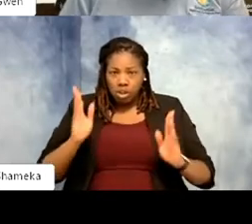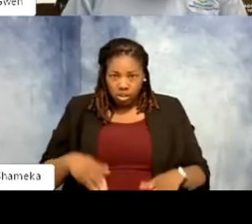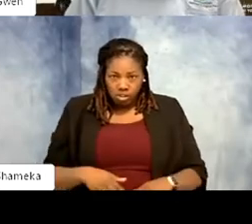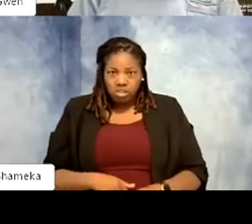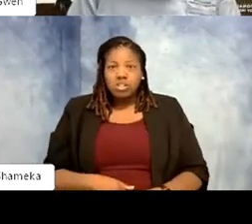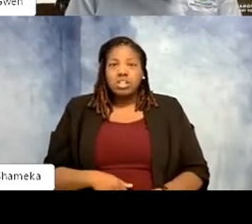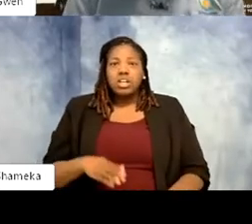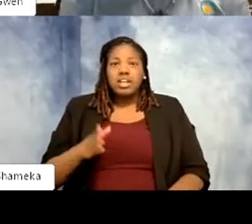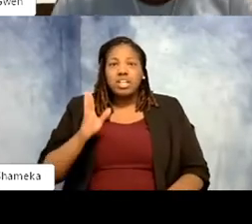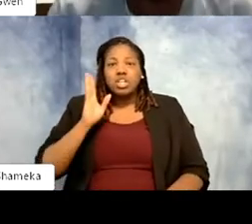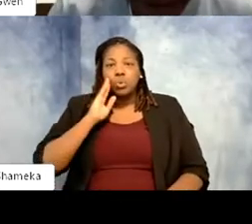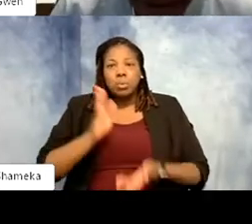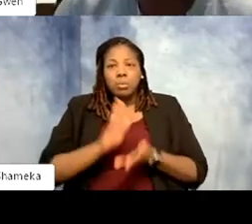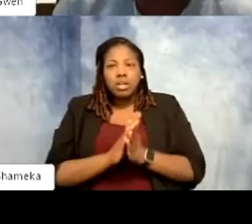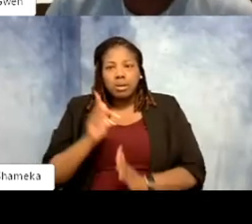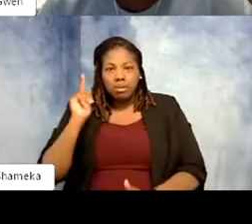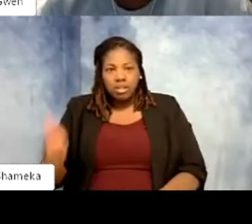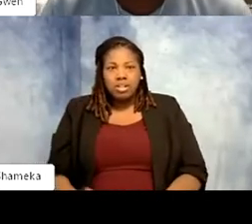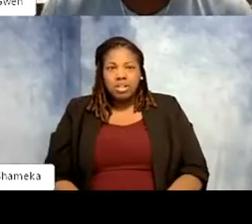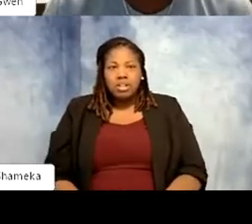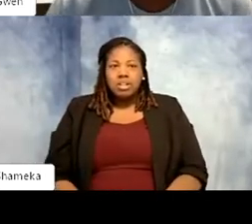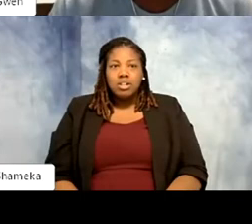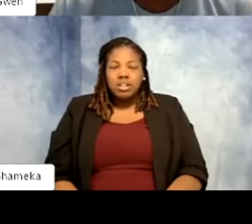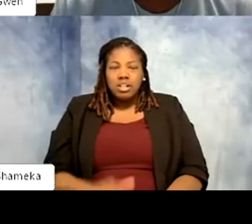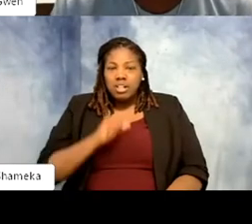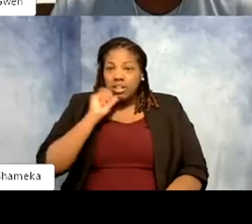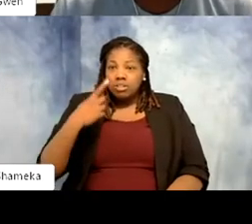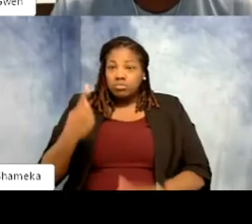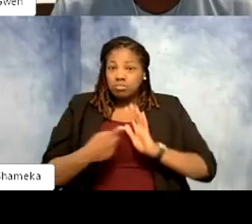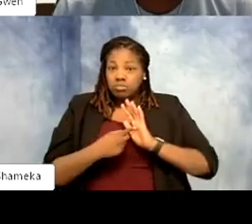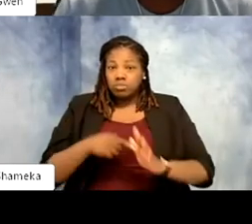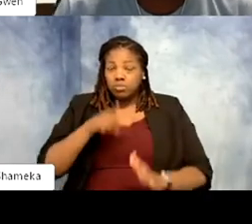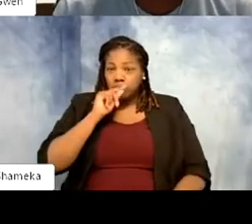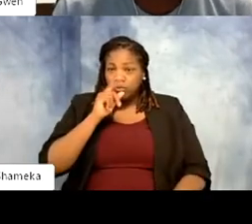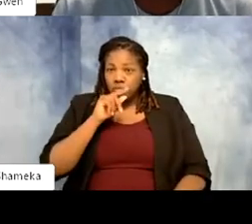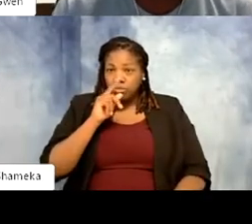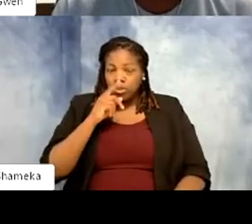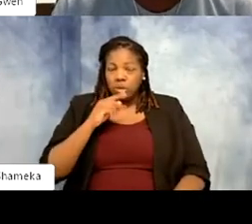be an after photo here. It's no longer just about exhibiting birds, but to tell the story of bird